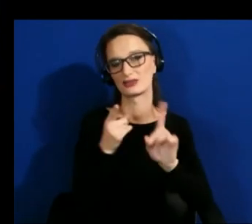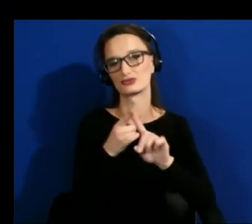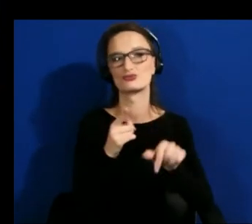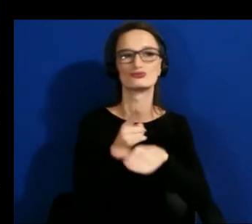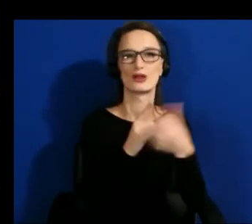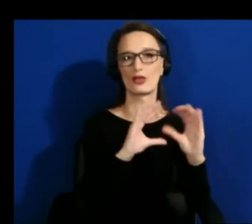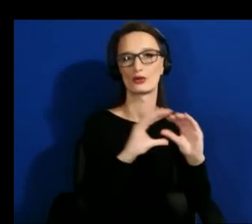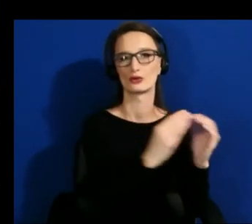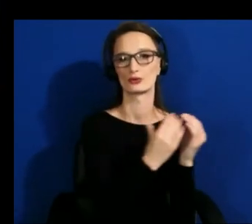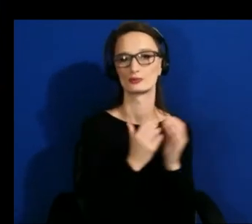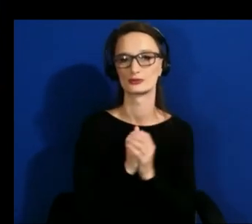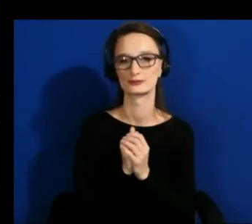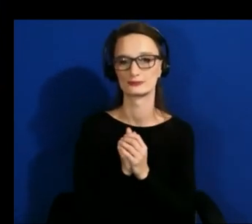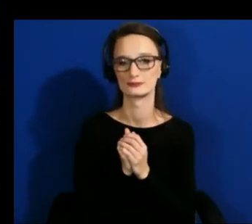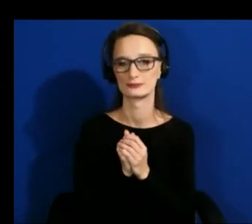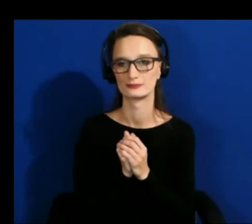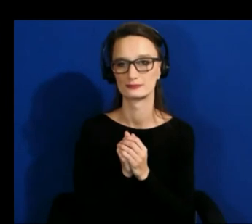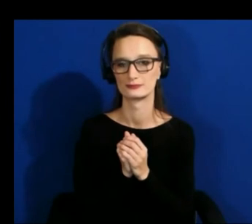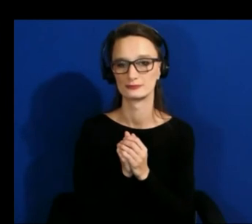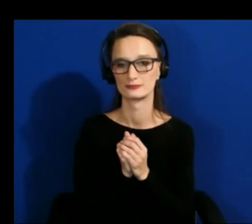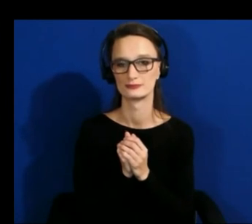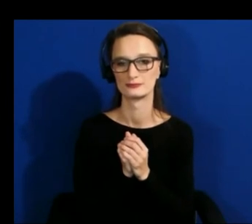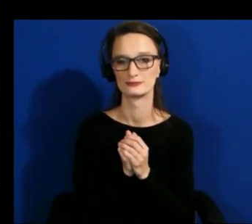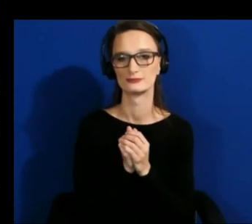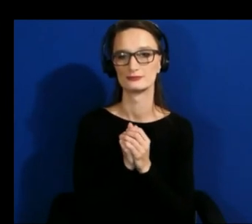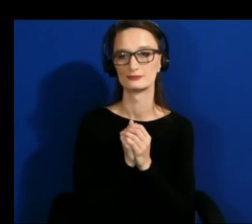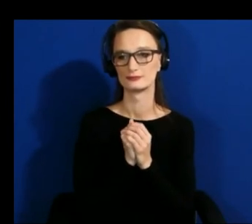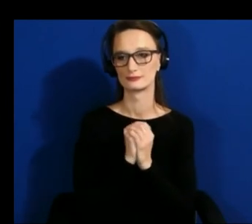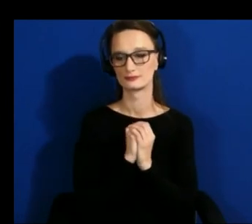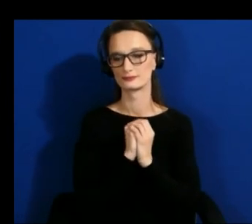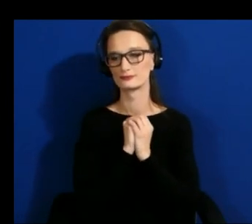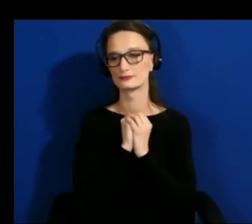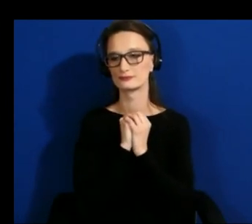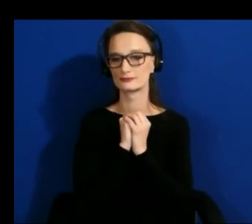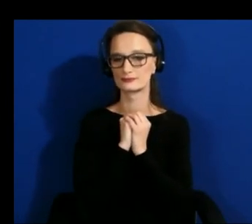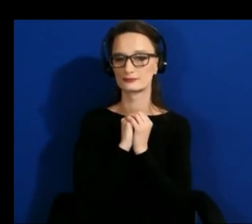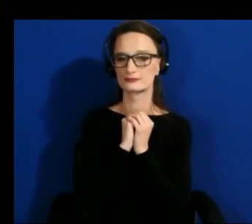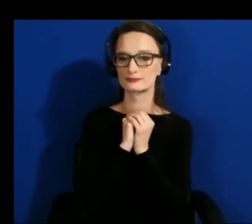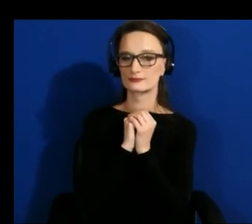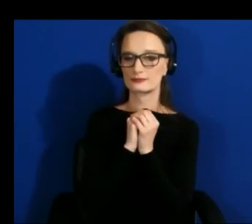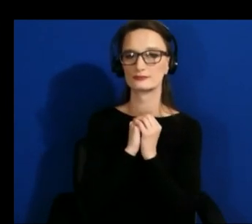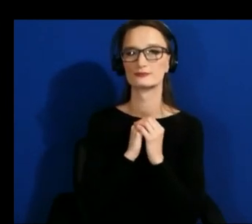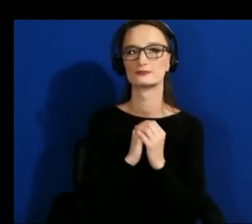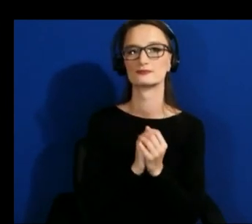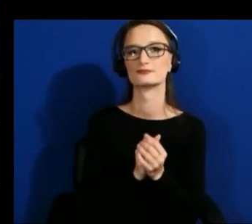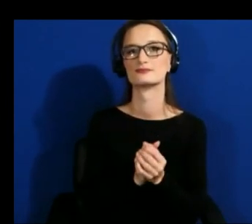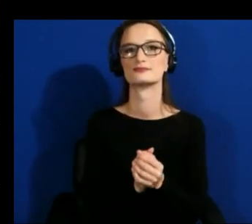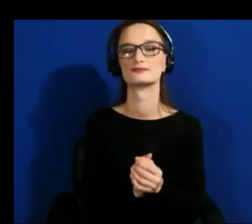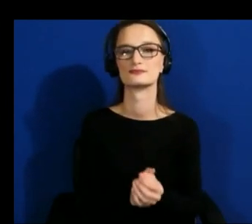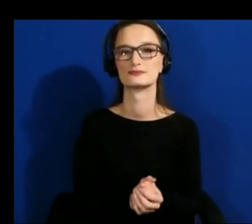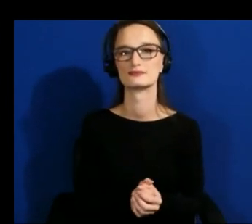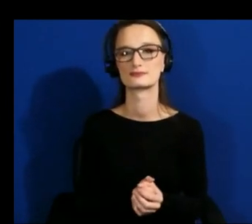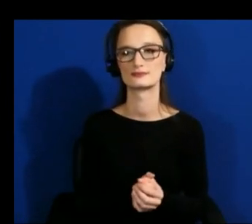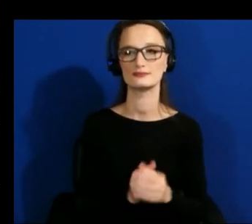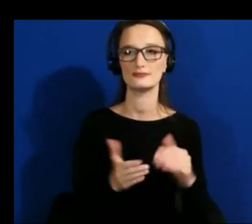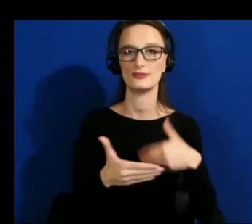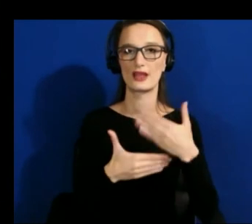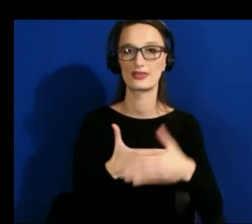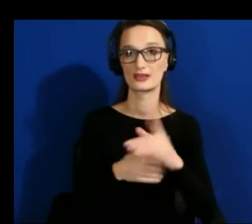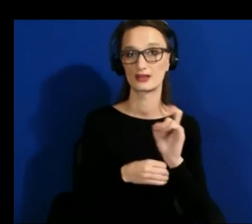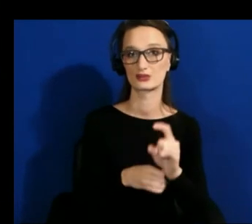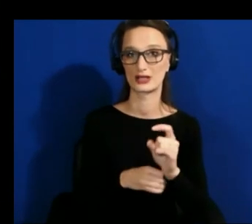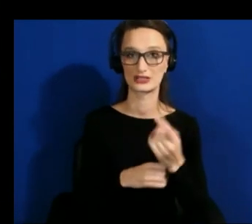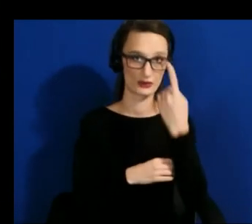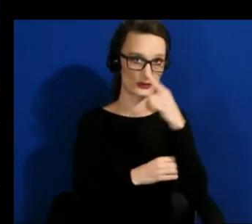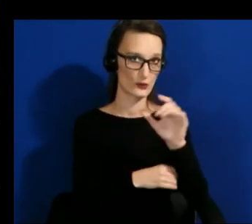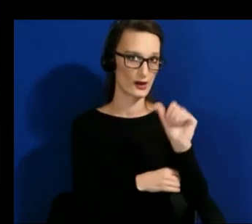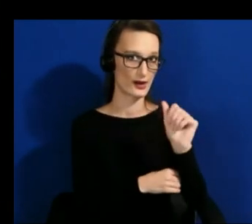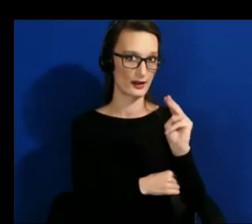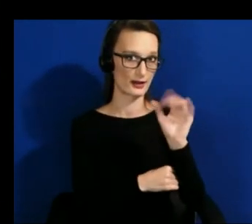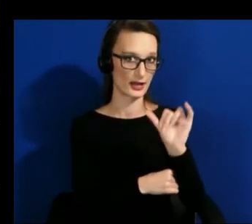so stay tuned for that so next question on slack is for amy um you mentioned using machine learning